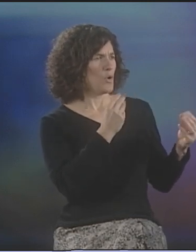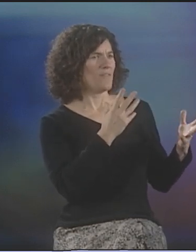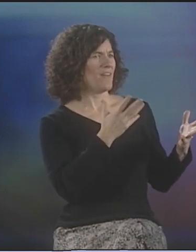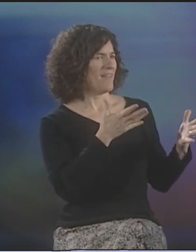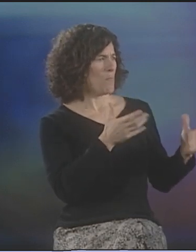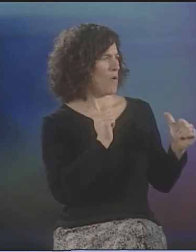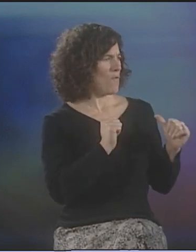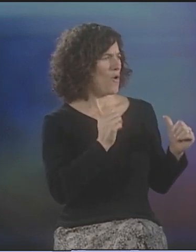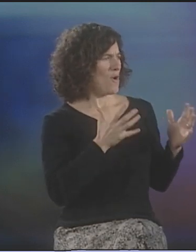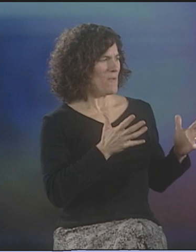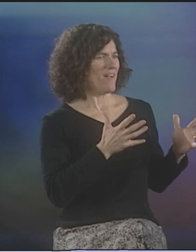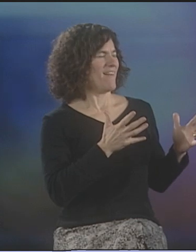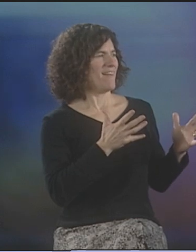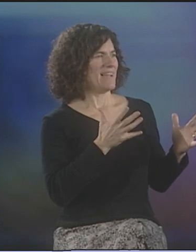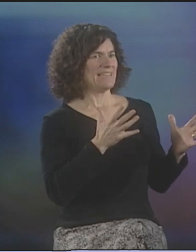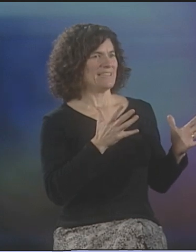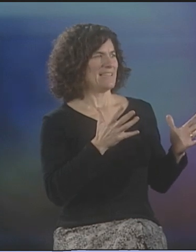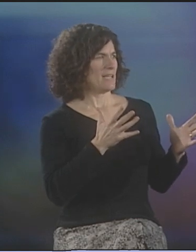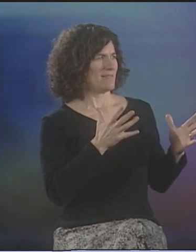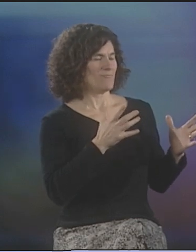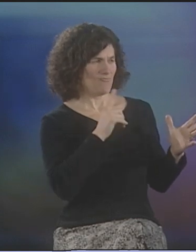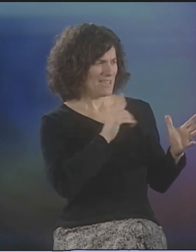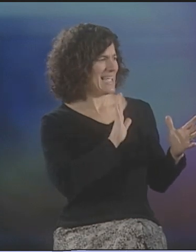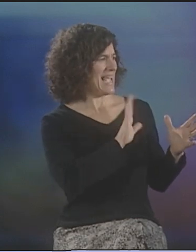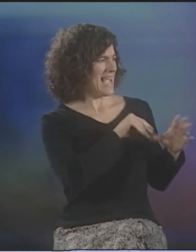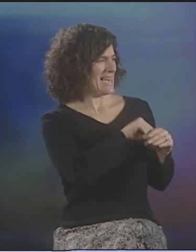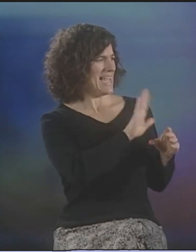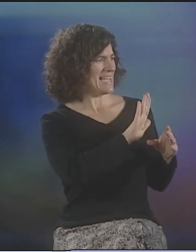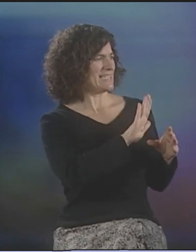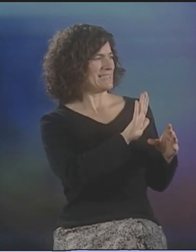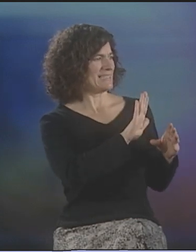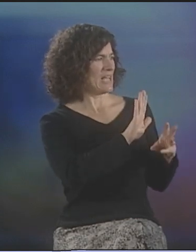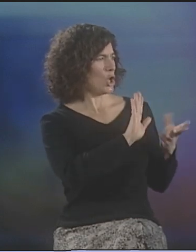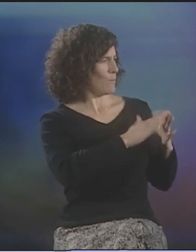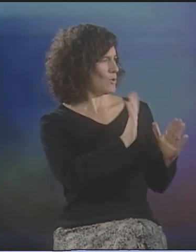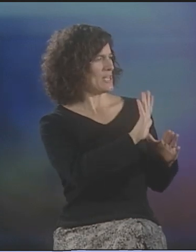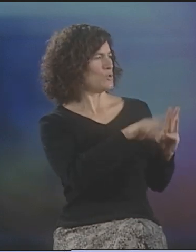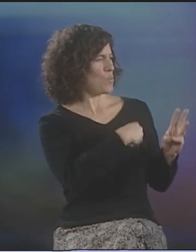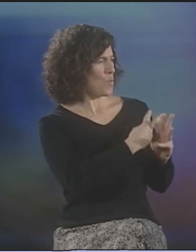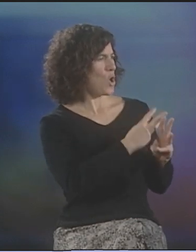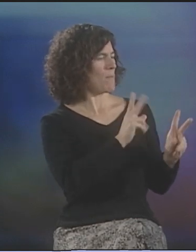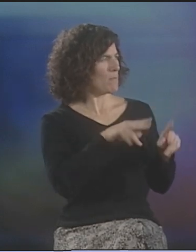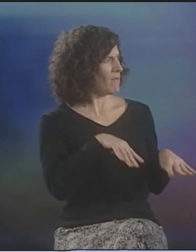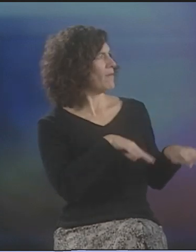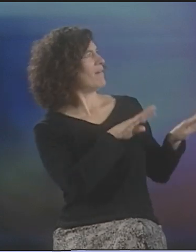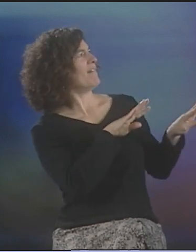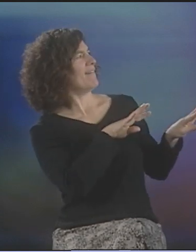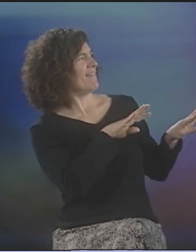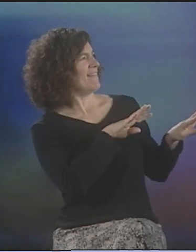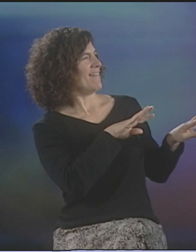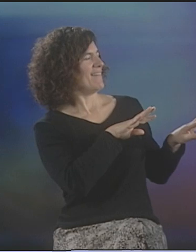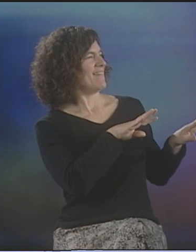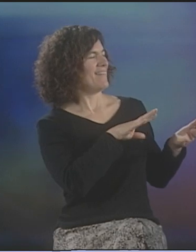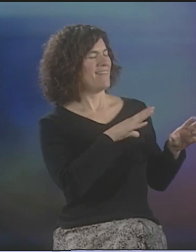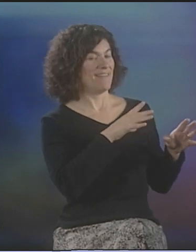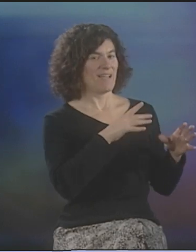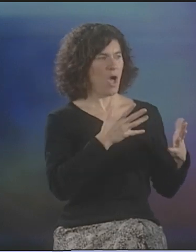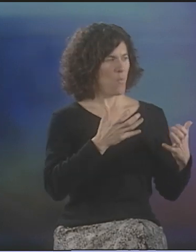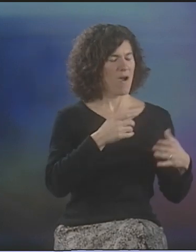WHO DOES THE MOST AMAZING, BEAUTIFUL WORK, AND IN HIS COMMUNITY, IN HIS WORLD, HE IS LOOKED UP TO IN THE SAME CAPACITY